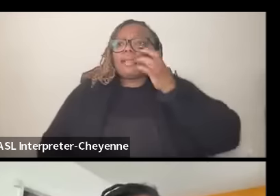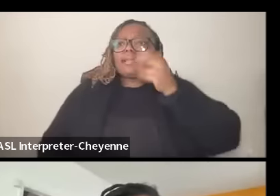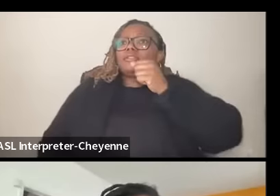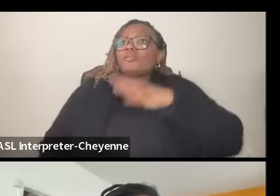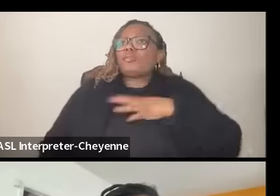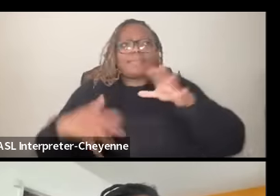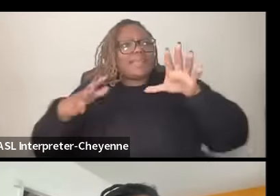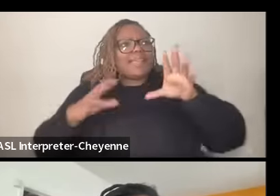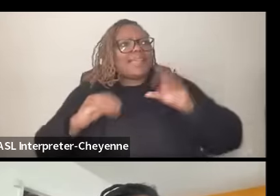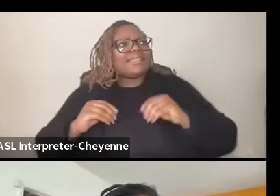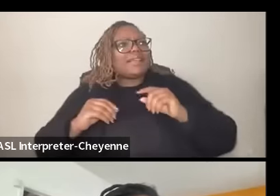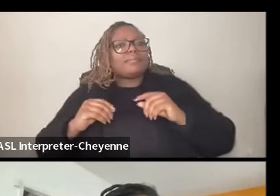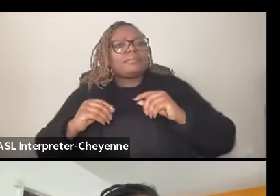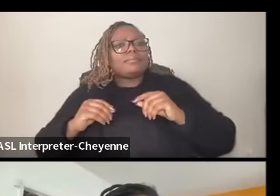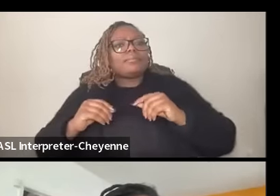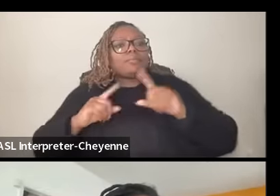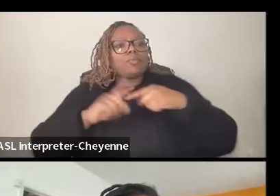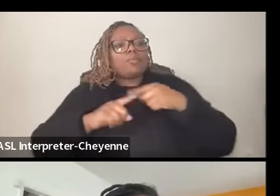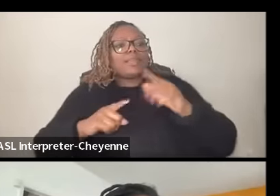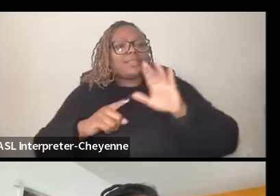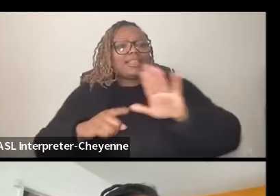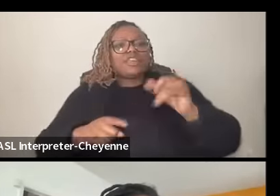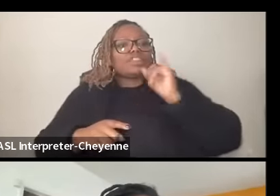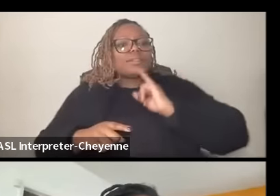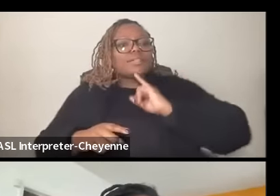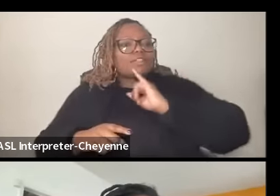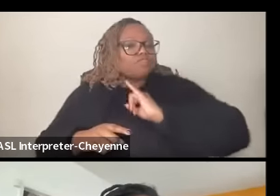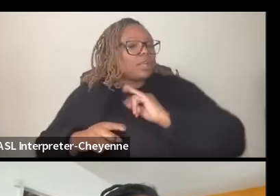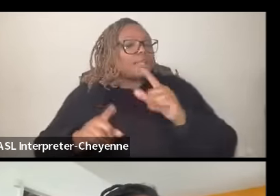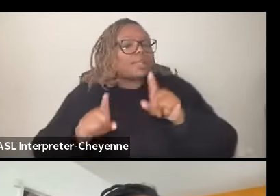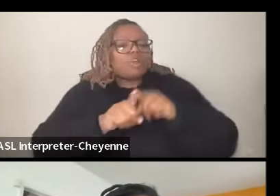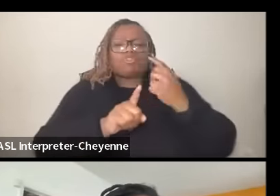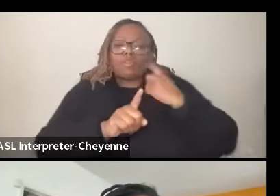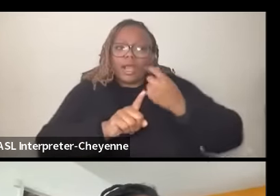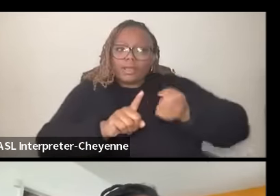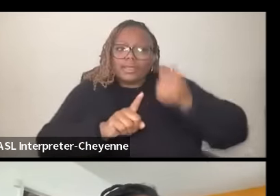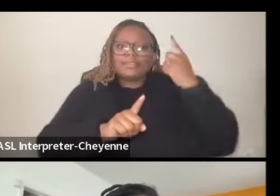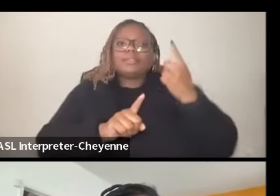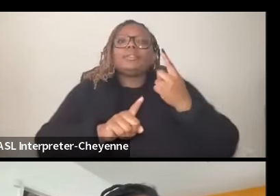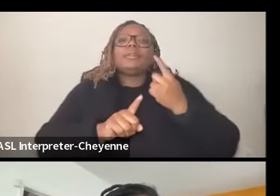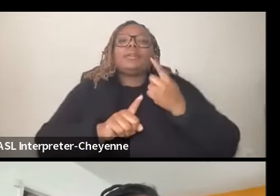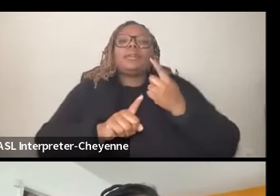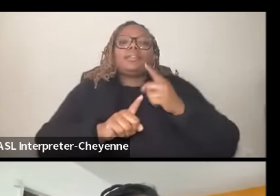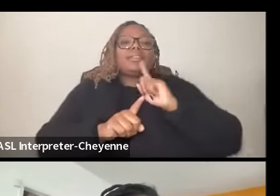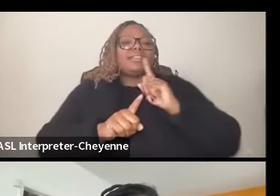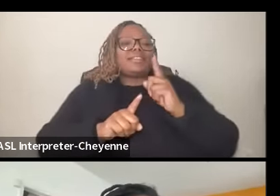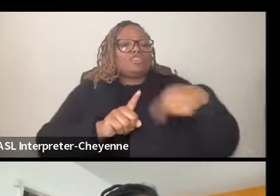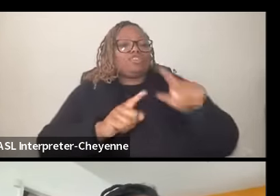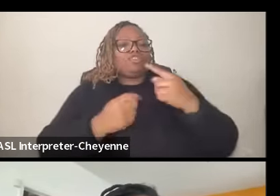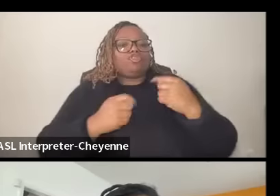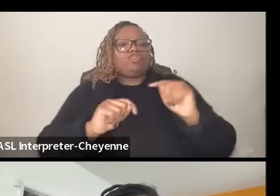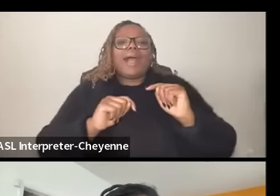they're Israeli or just and and and understanding that this is an attempt to appe to appeal to